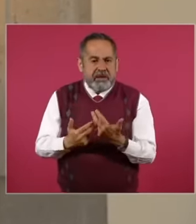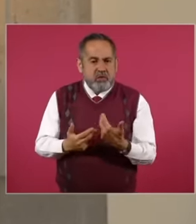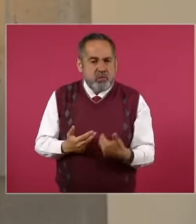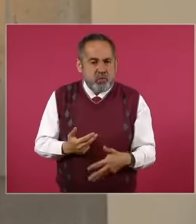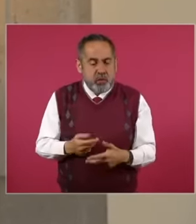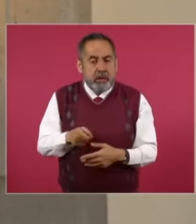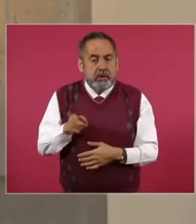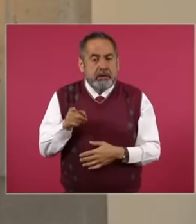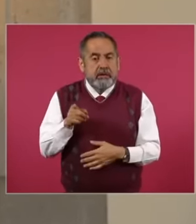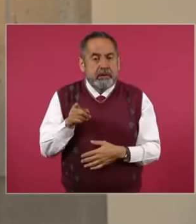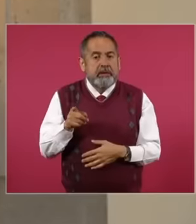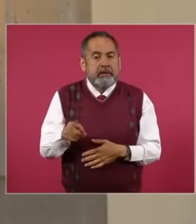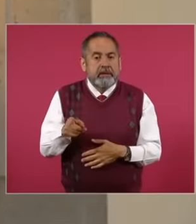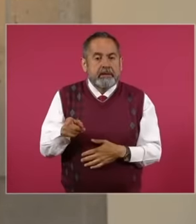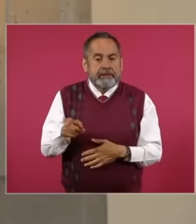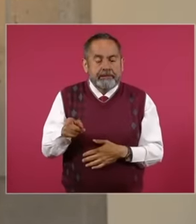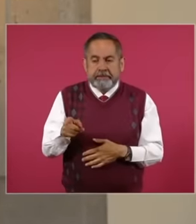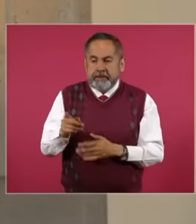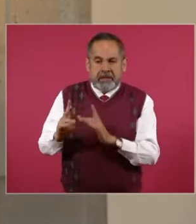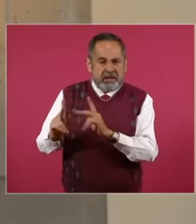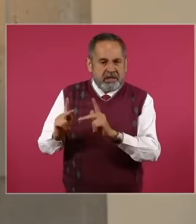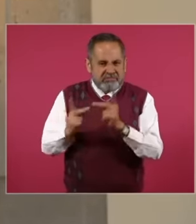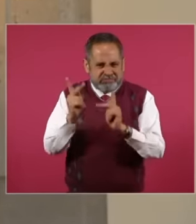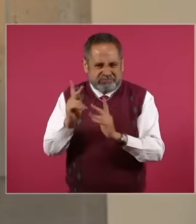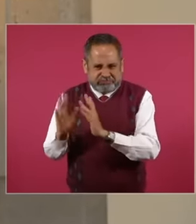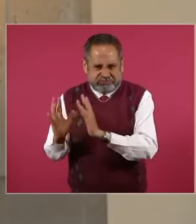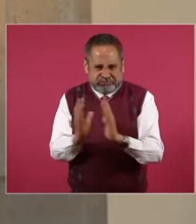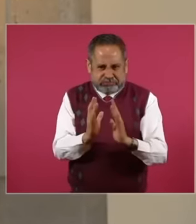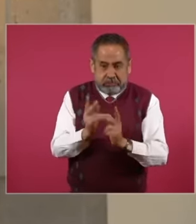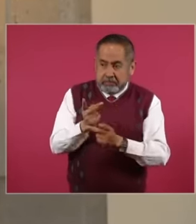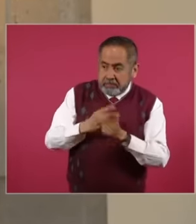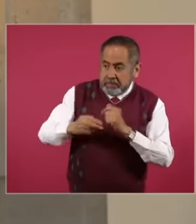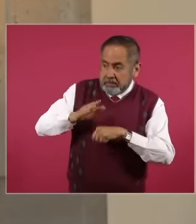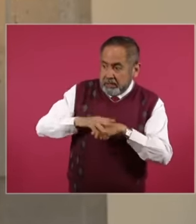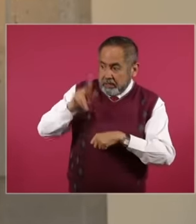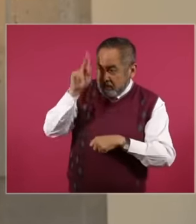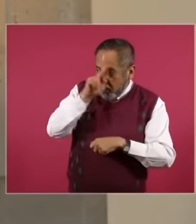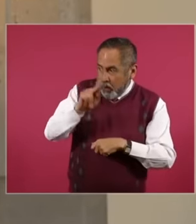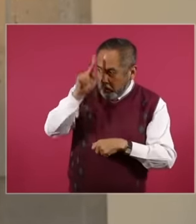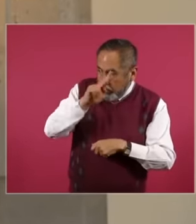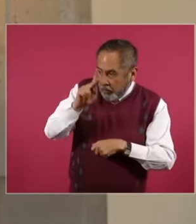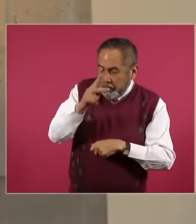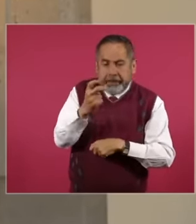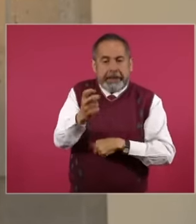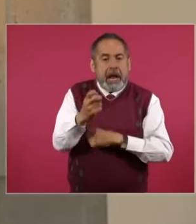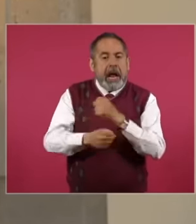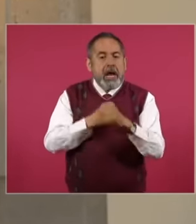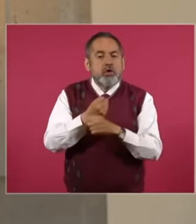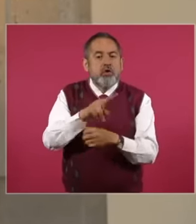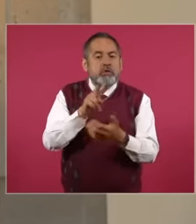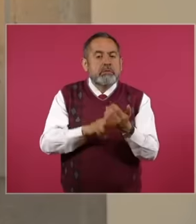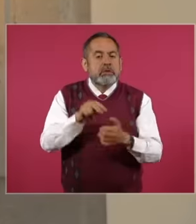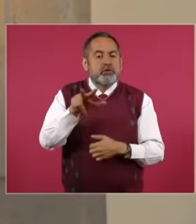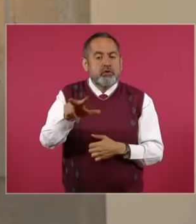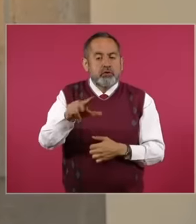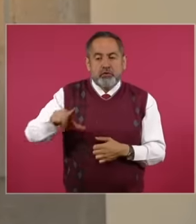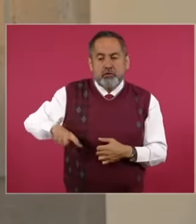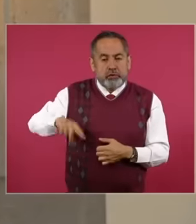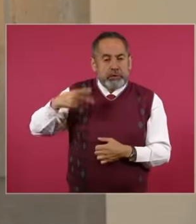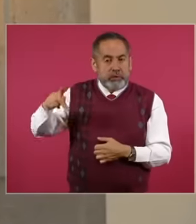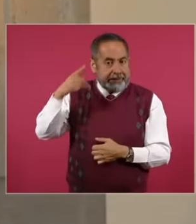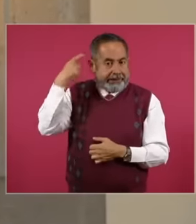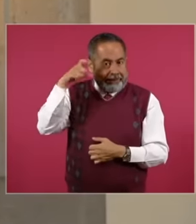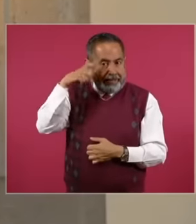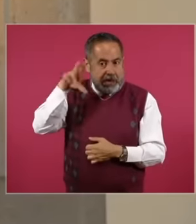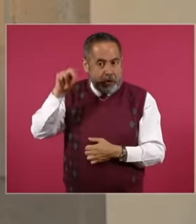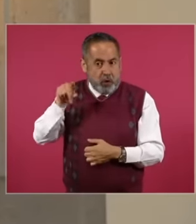eh above is getting worse, that is why in 2018 the government of the state of Quintana Ro, in coordination